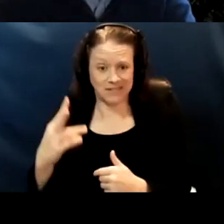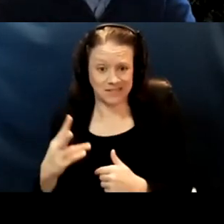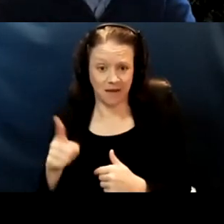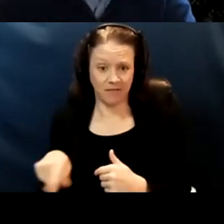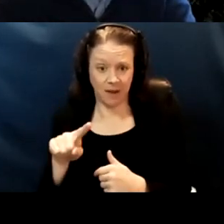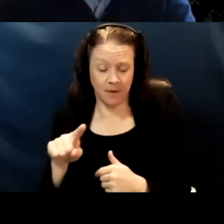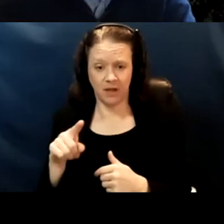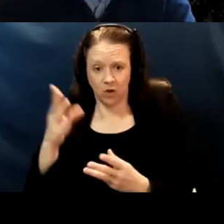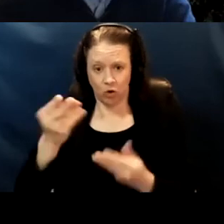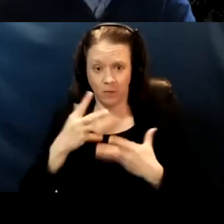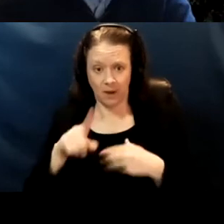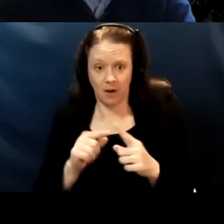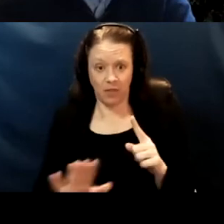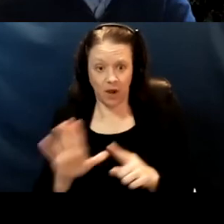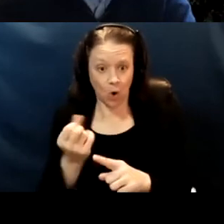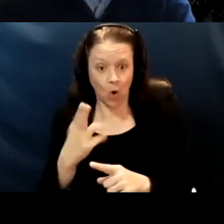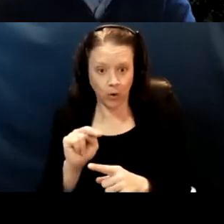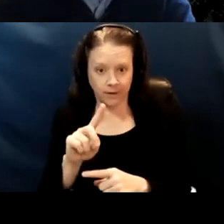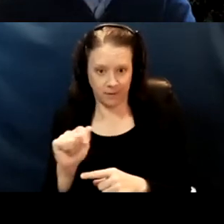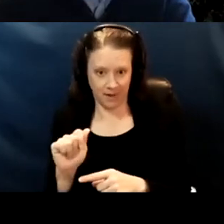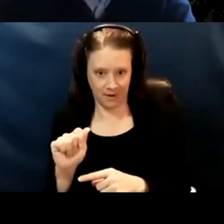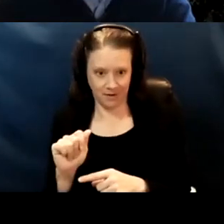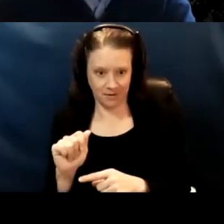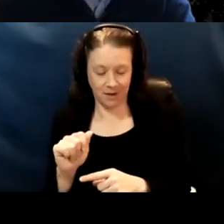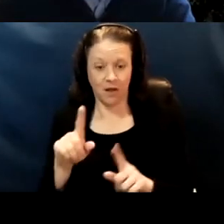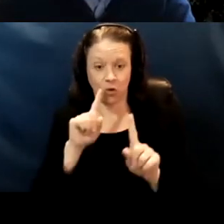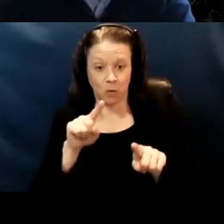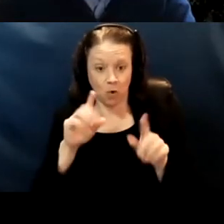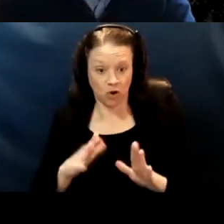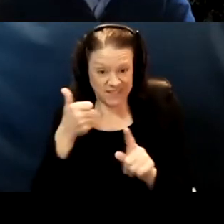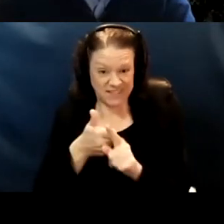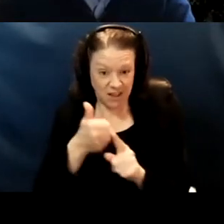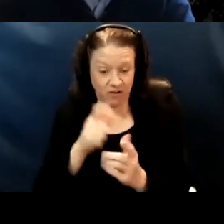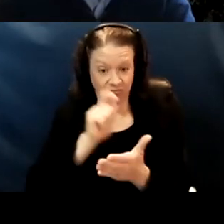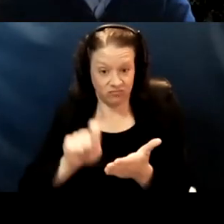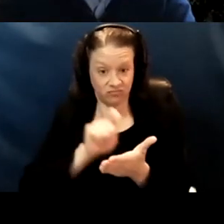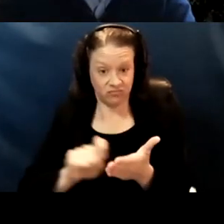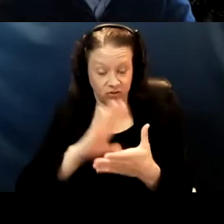about their own disabilities. Like the who were covering the story, which was a very personal story